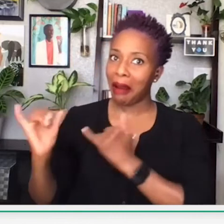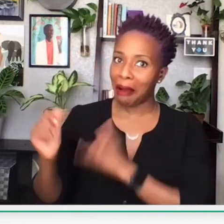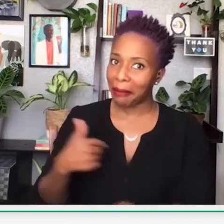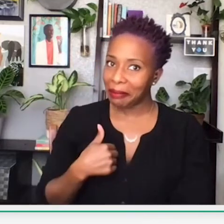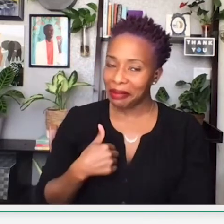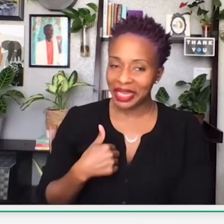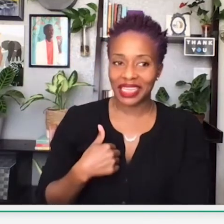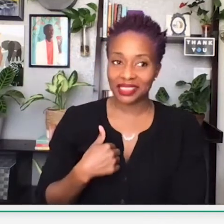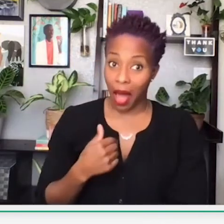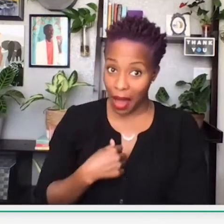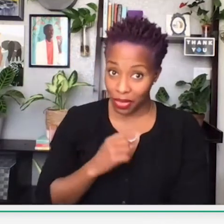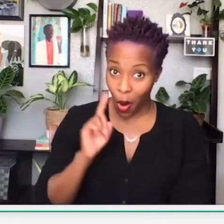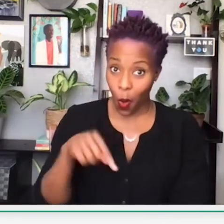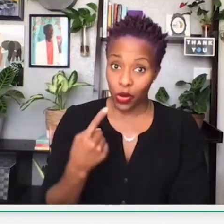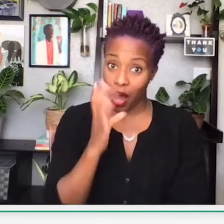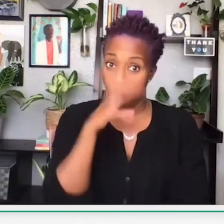bank accounts. And